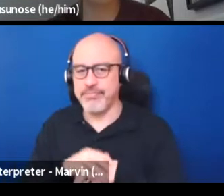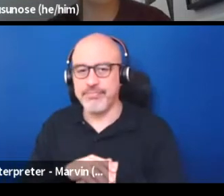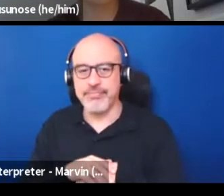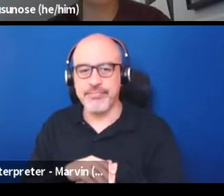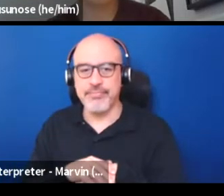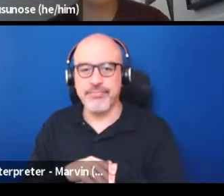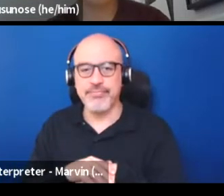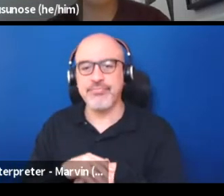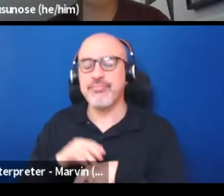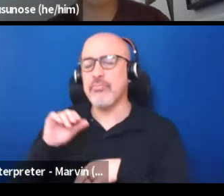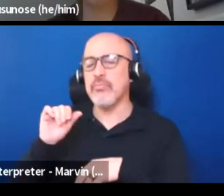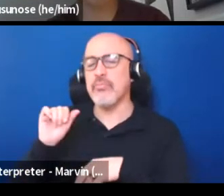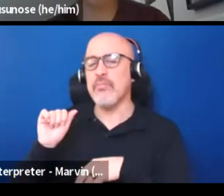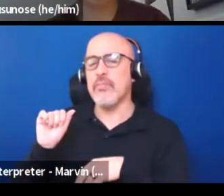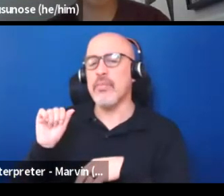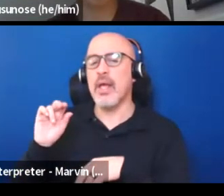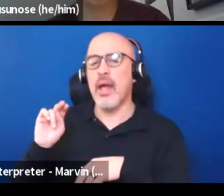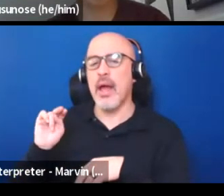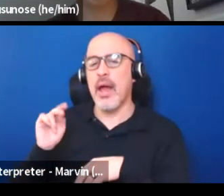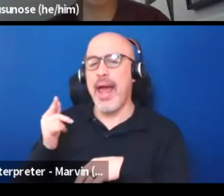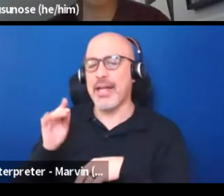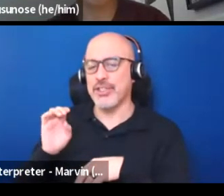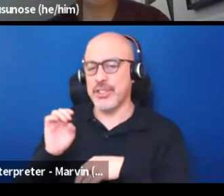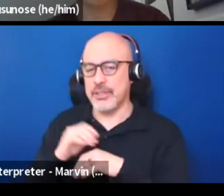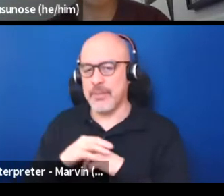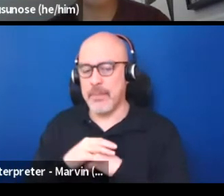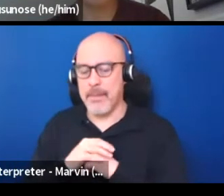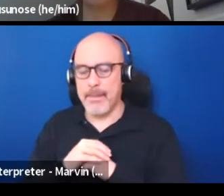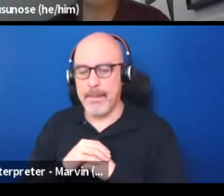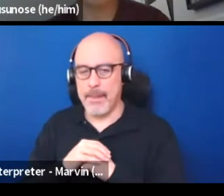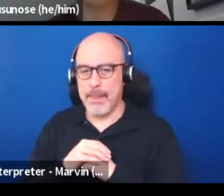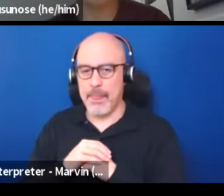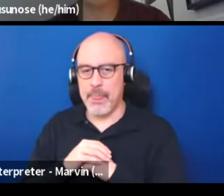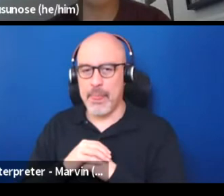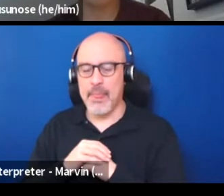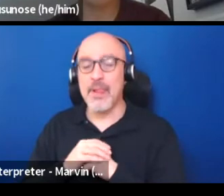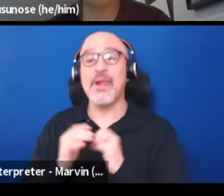I think of the storytelling and the event itself.